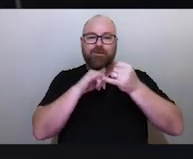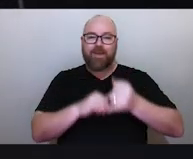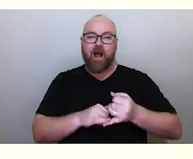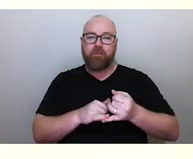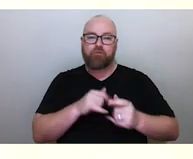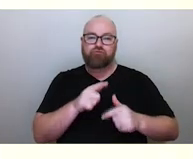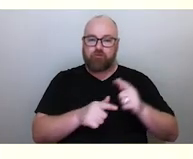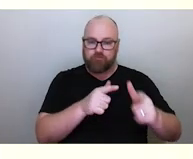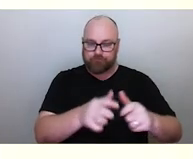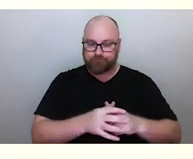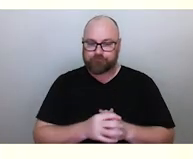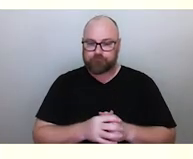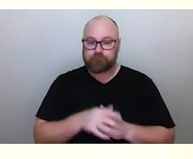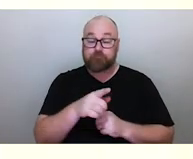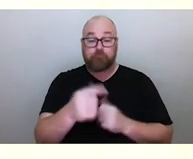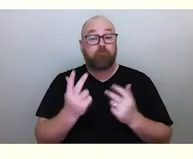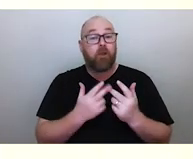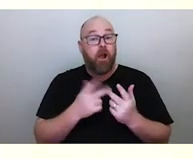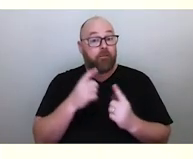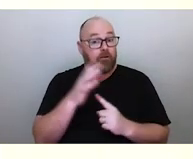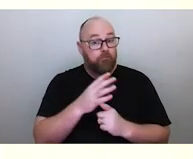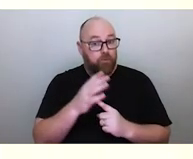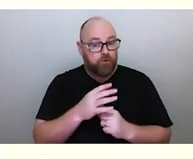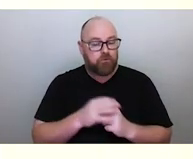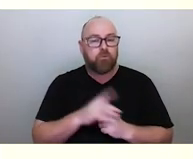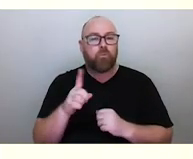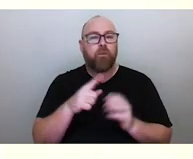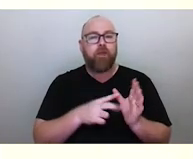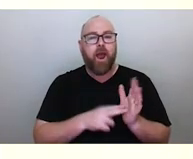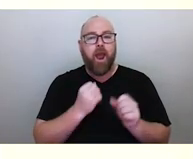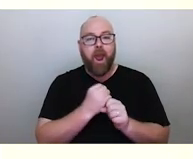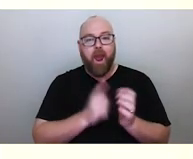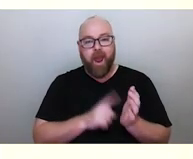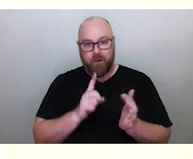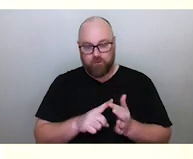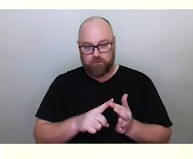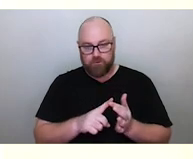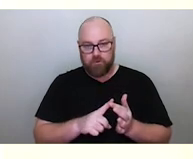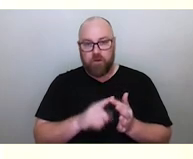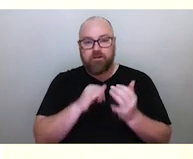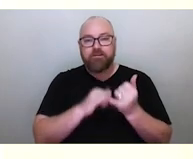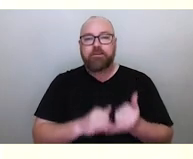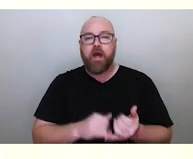But there's another important element of that, and that's the angle of the South Celestial Pole in the sky.